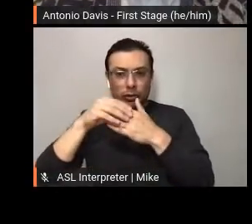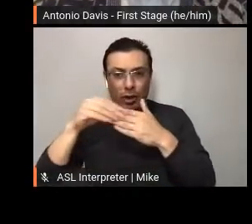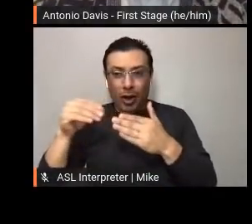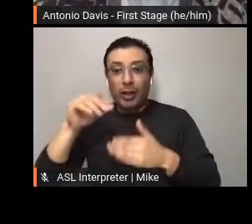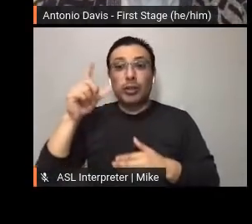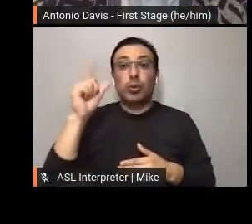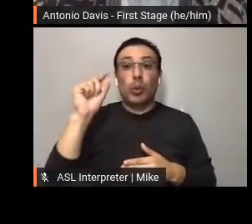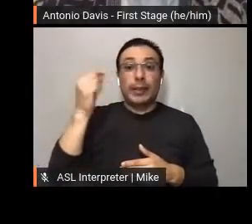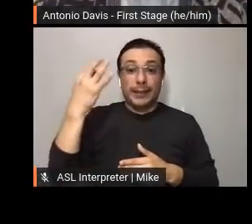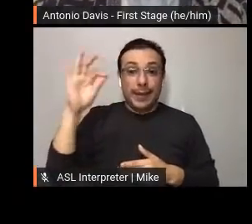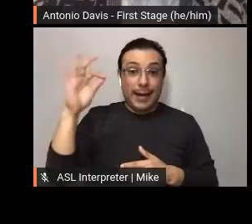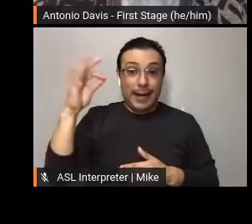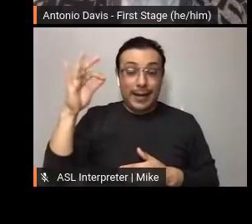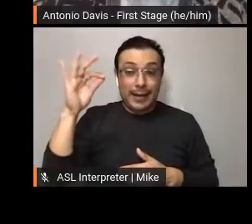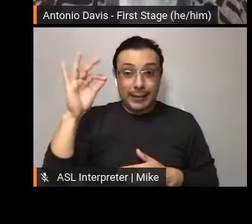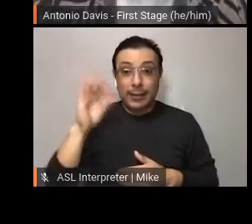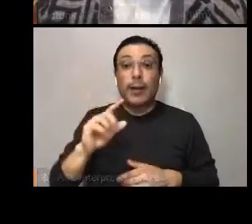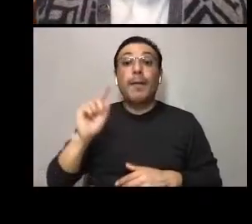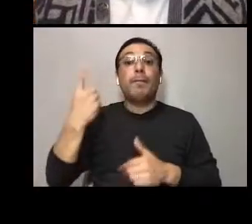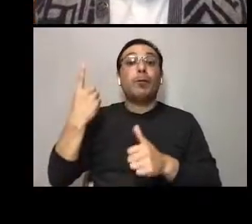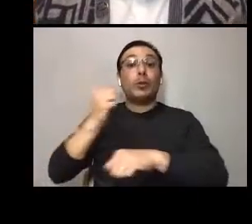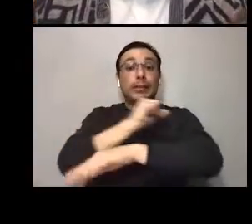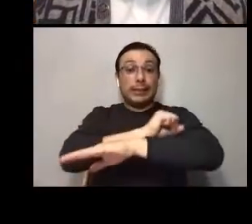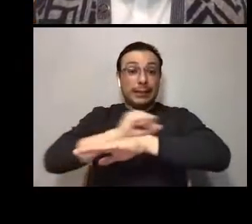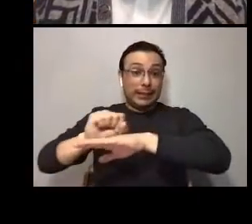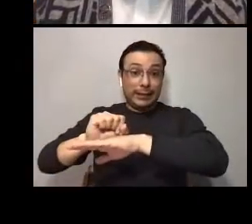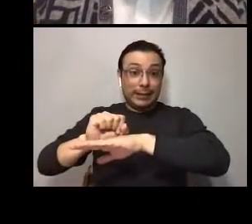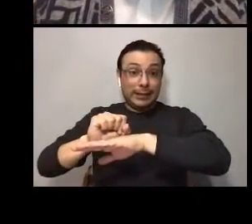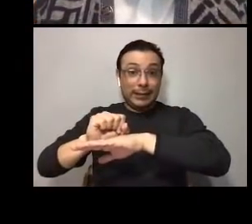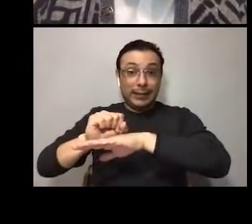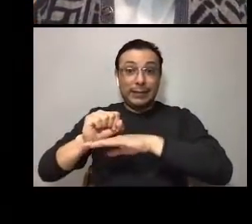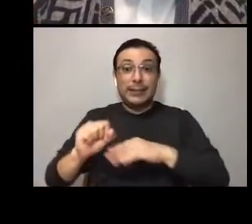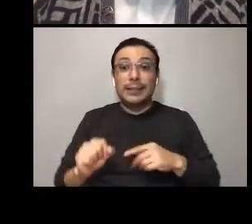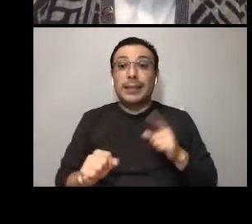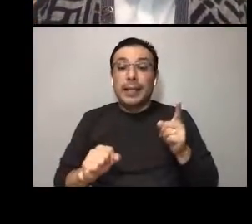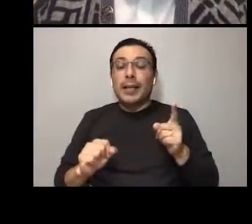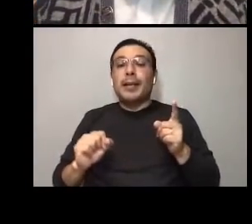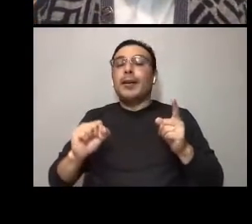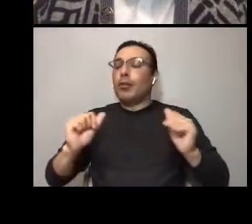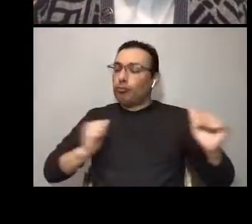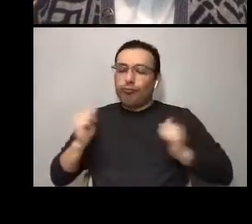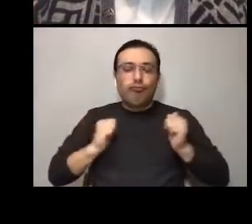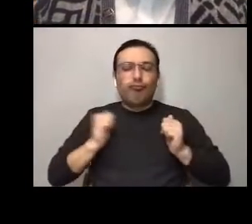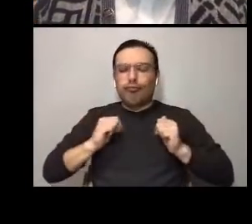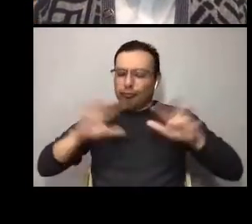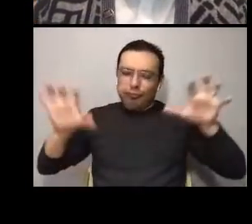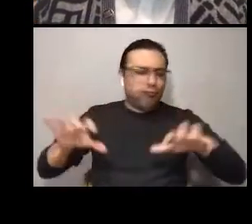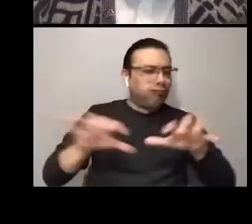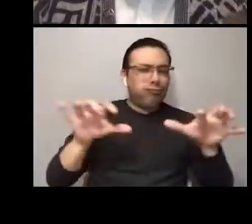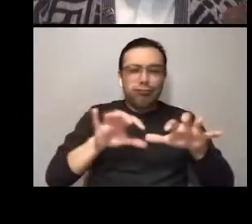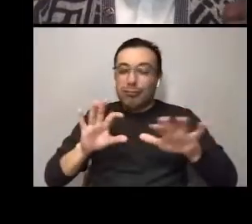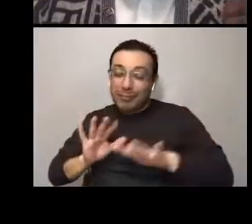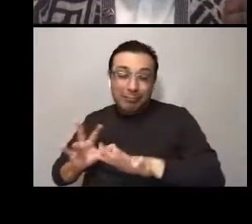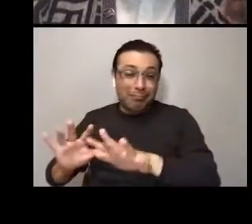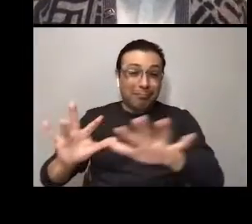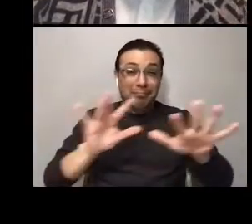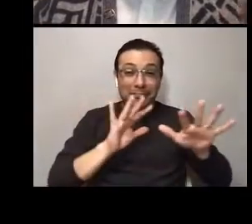This year, with First Stage's spirit on full display, and... just everyone